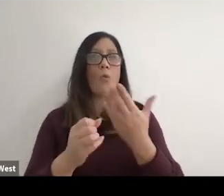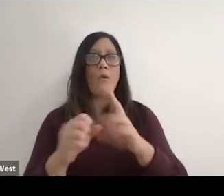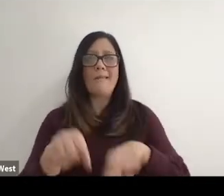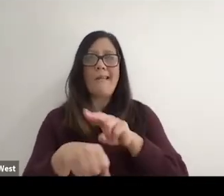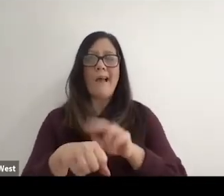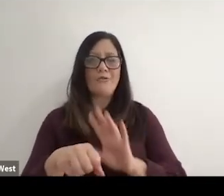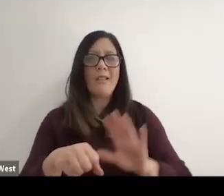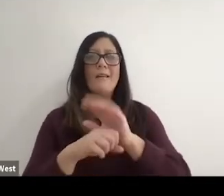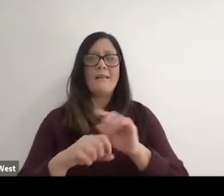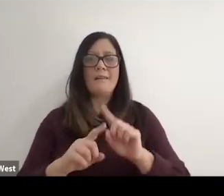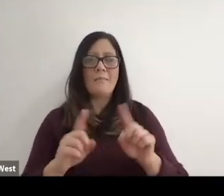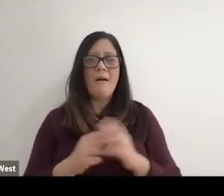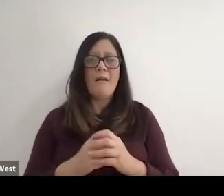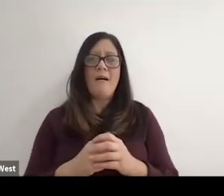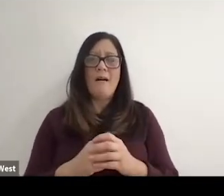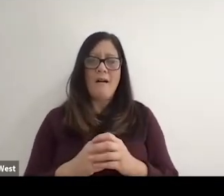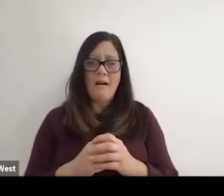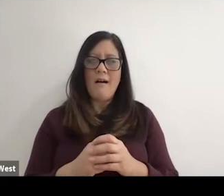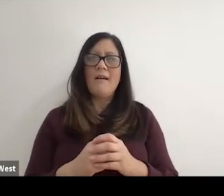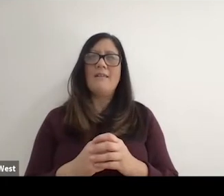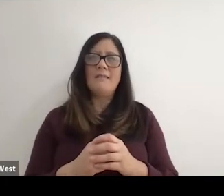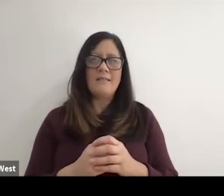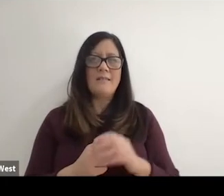when done in the right manner, it teaches you so many